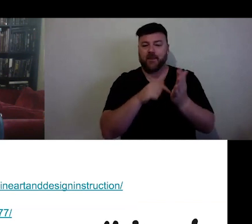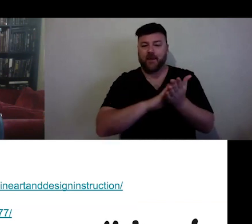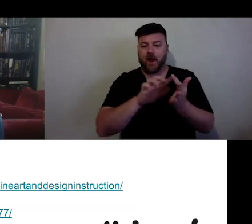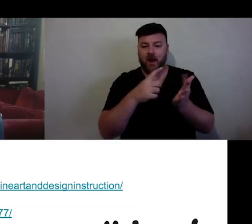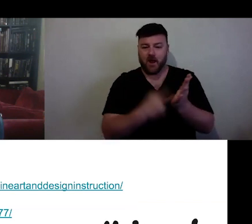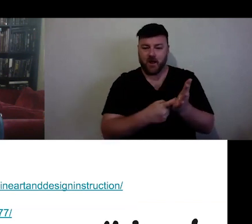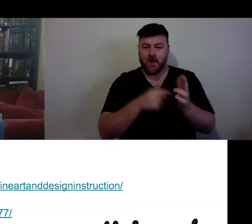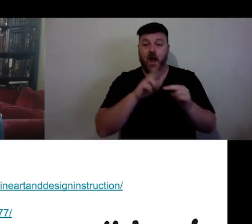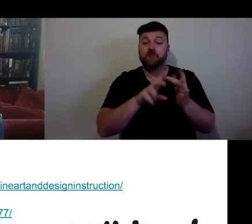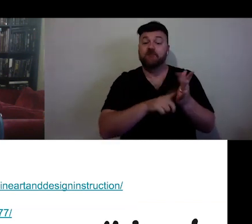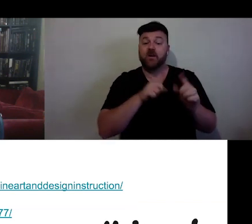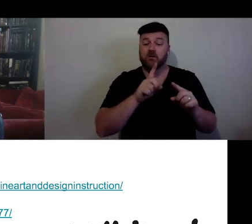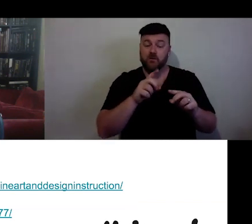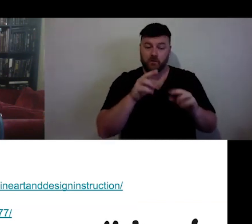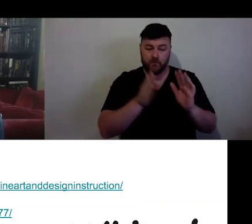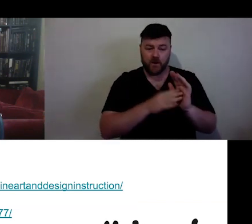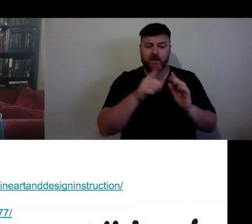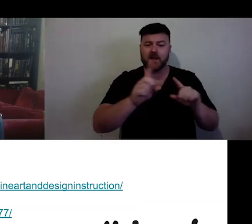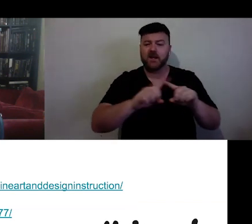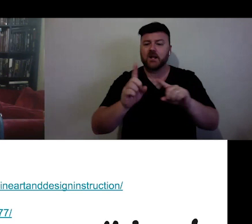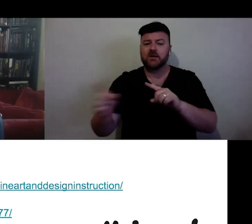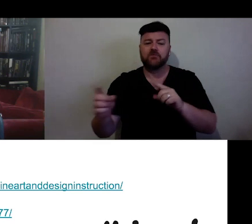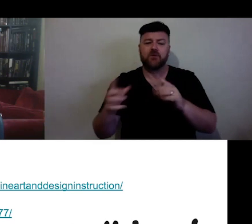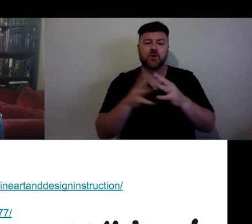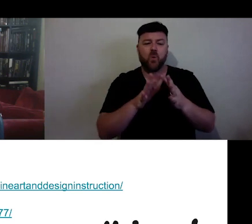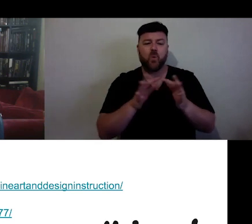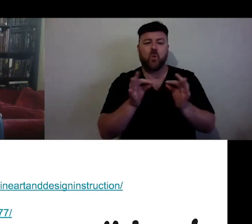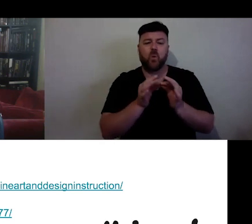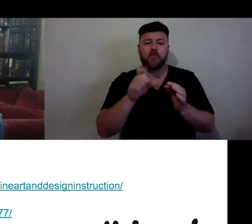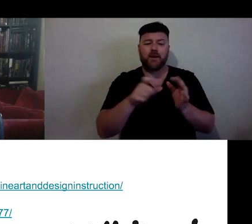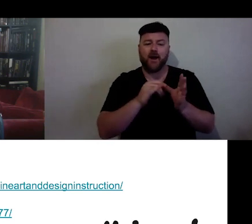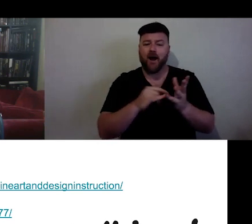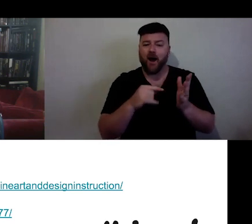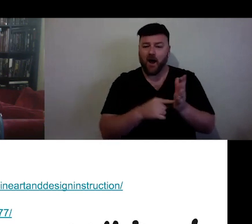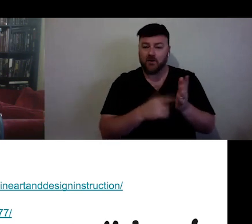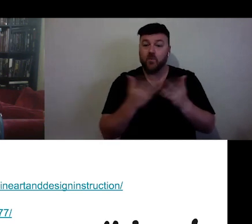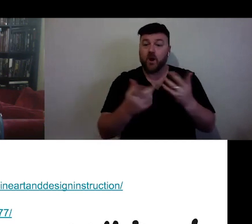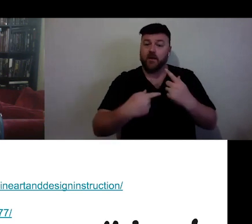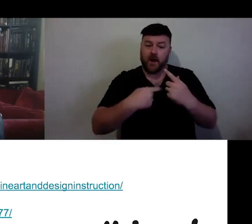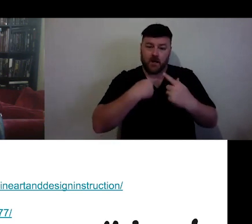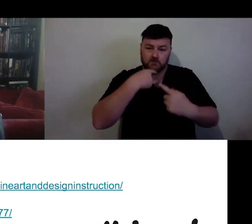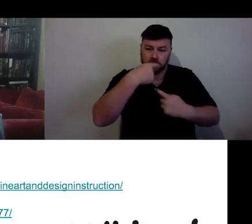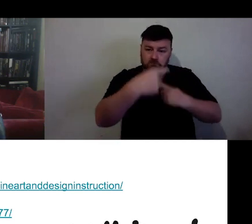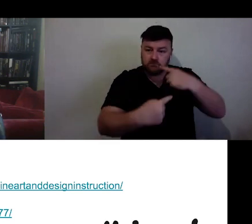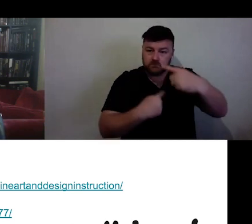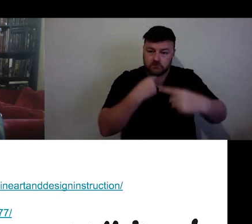ongoing, in which they go into depth about the different streaming